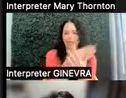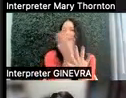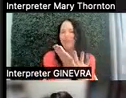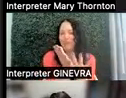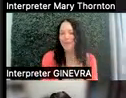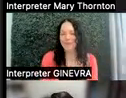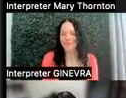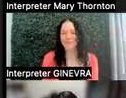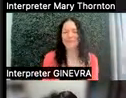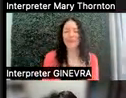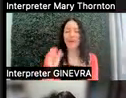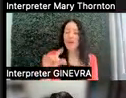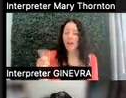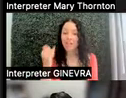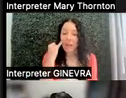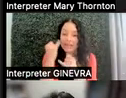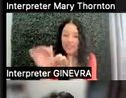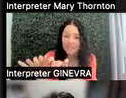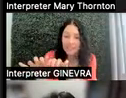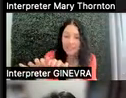got some other ideas in here around putting information